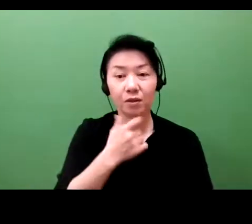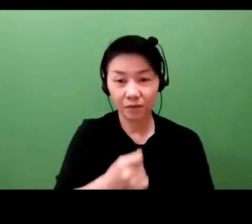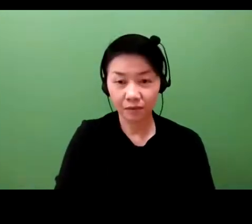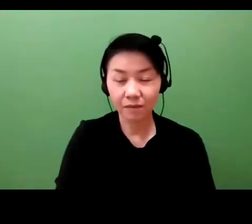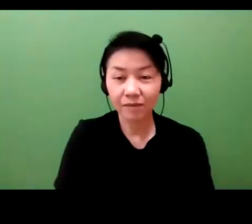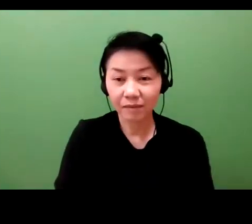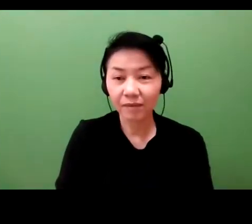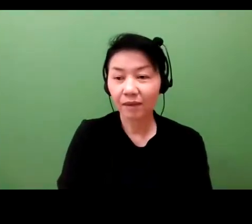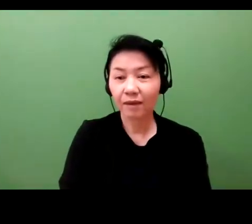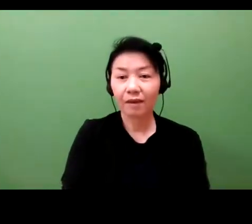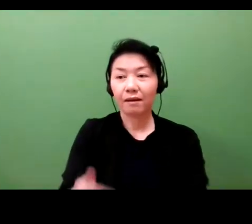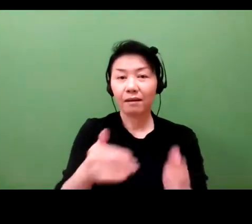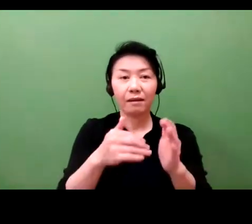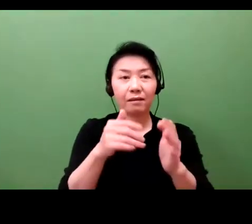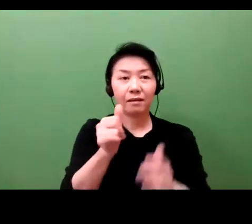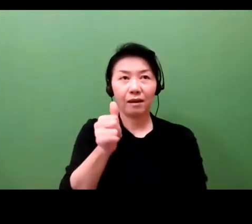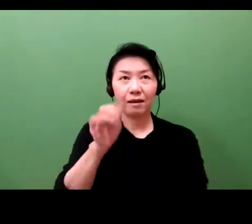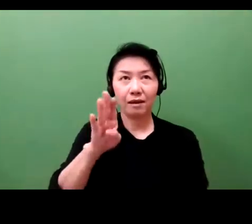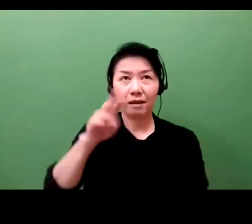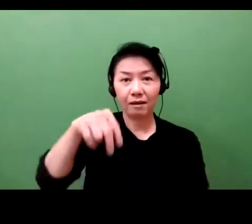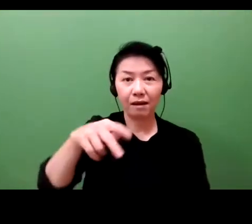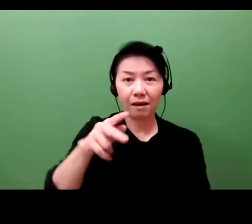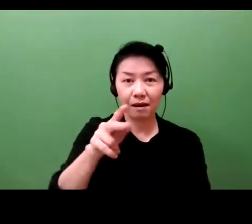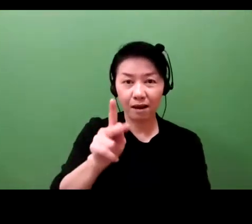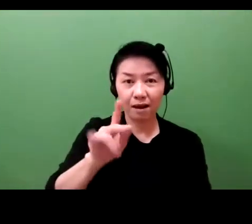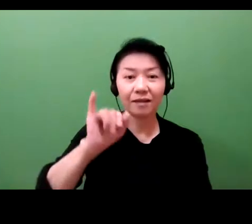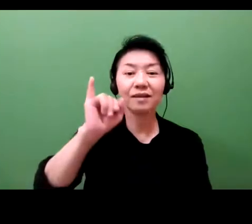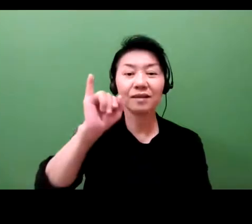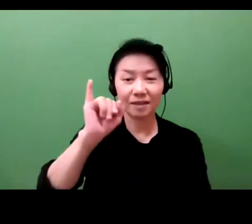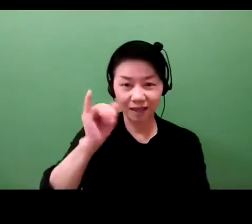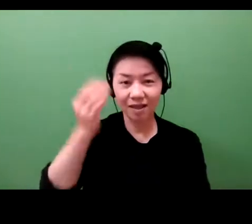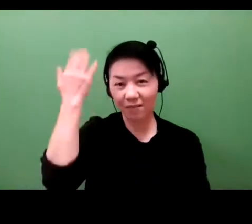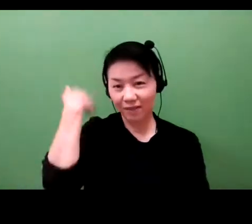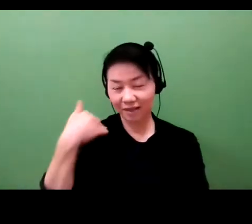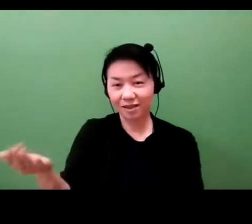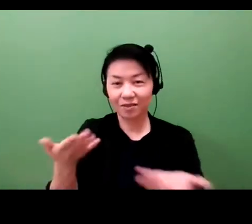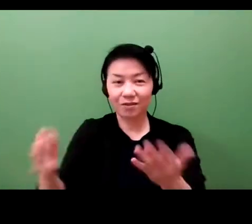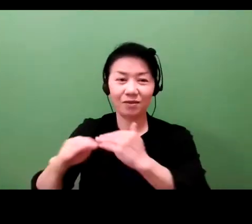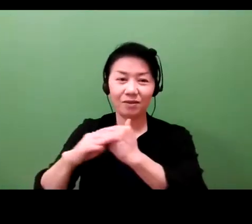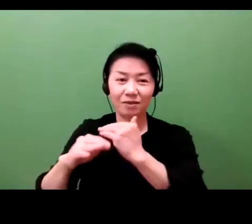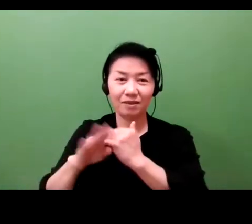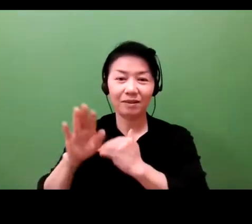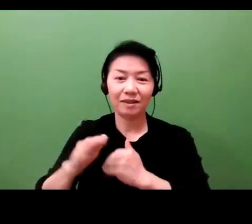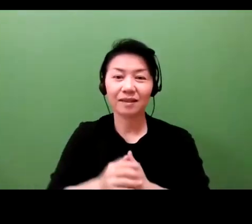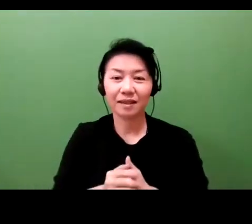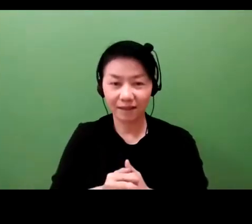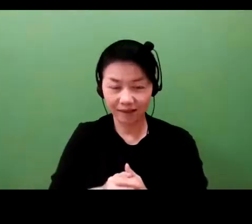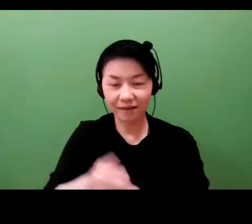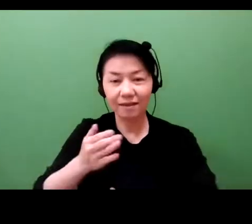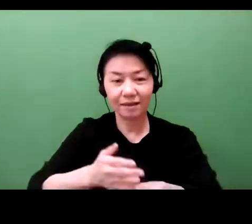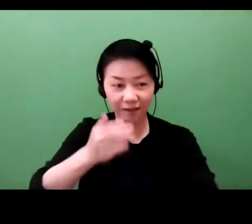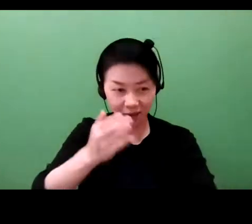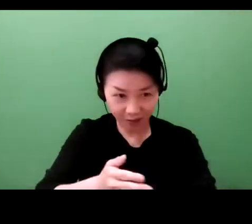about the Japanese system and anything else there, she is the person to talk to. I can only tell you about commercialization primarily